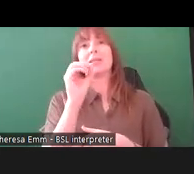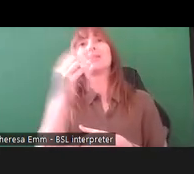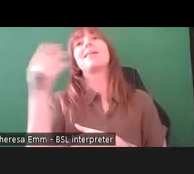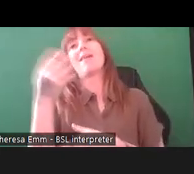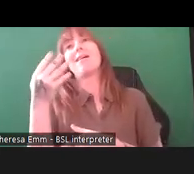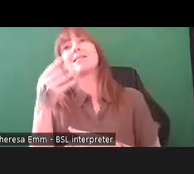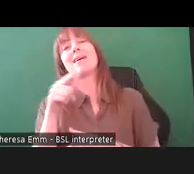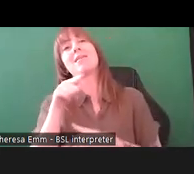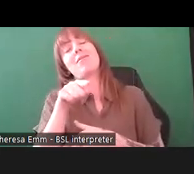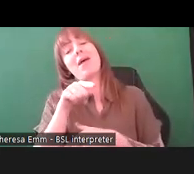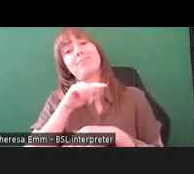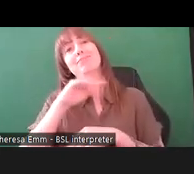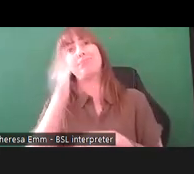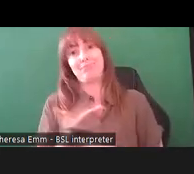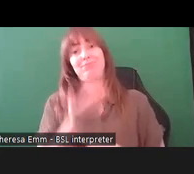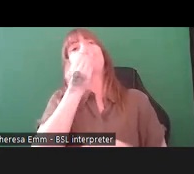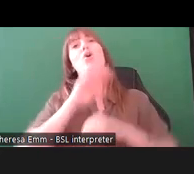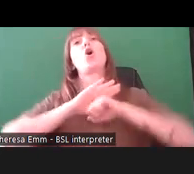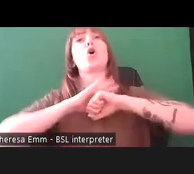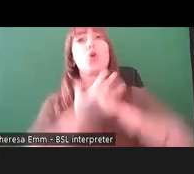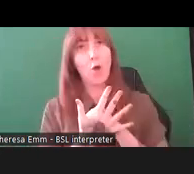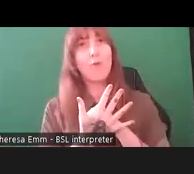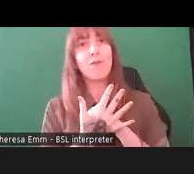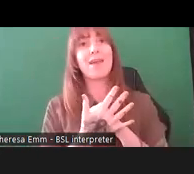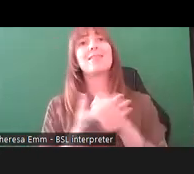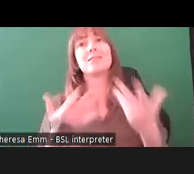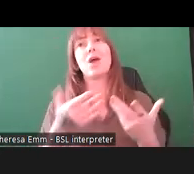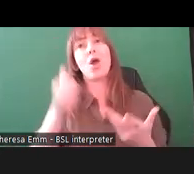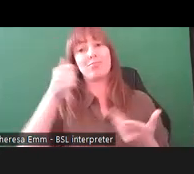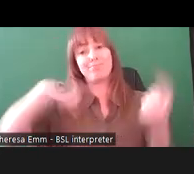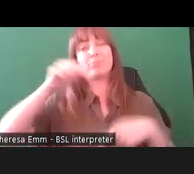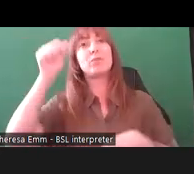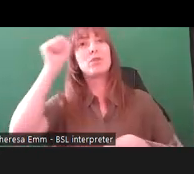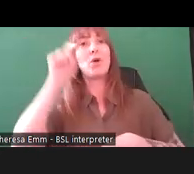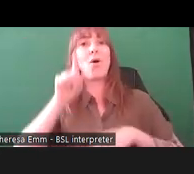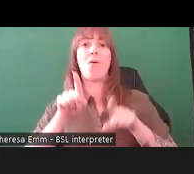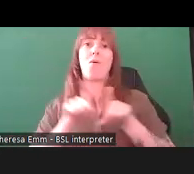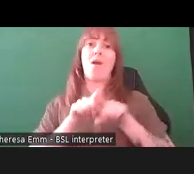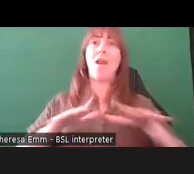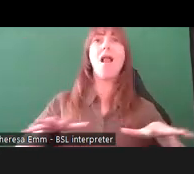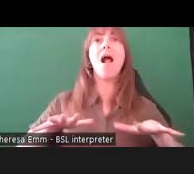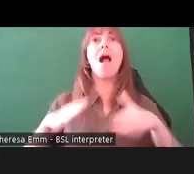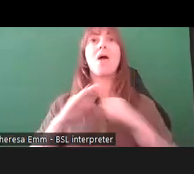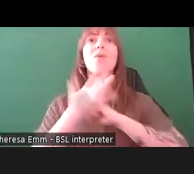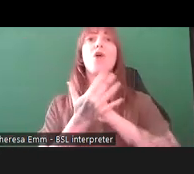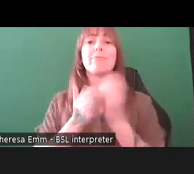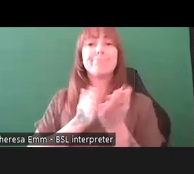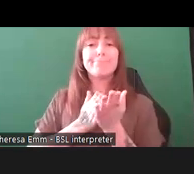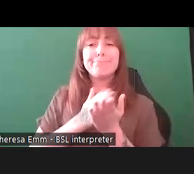what those years have been, and still are, like. The main program, and the main exhibition, for